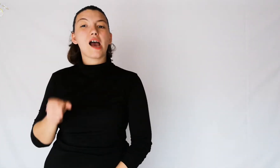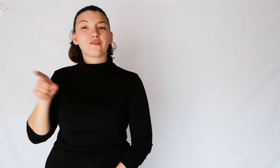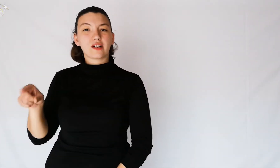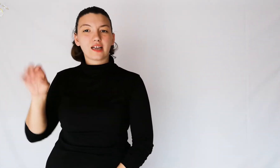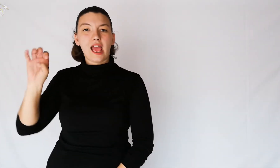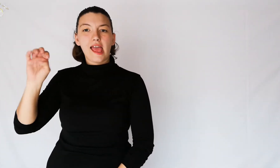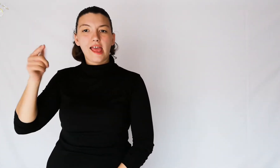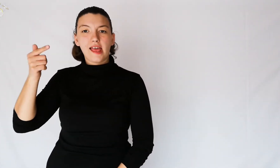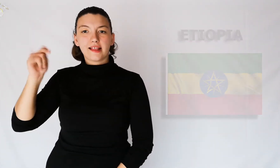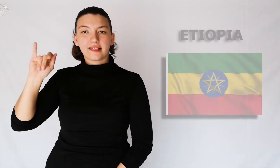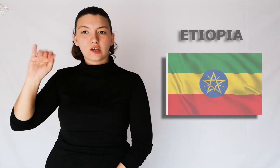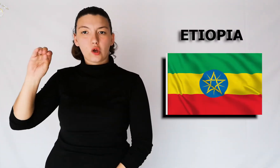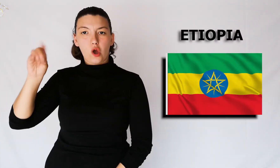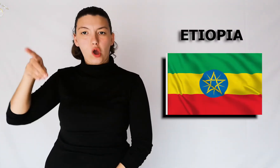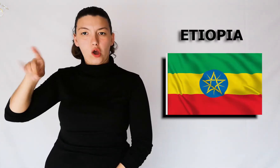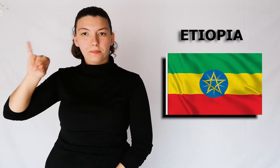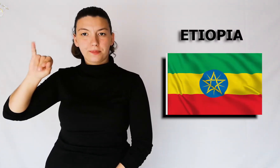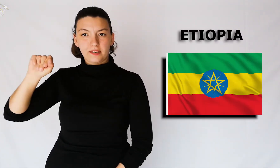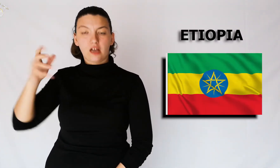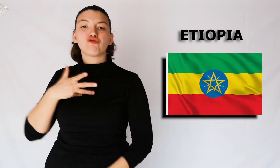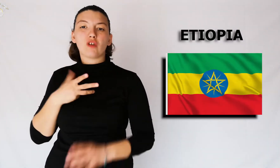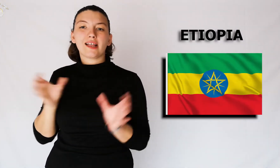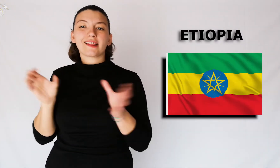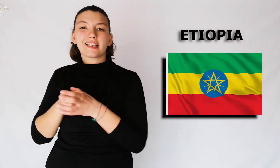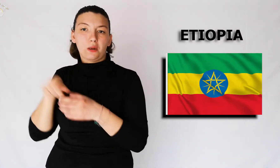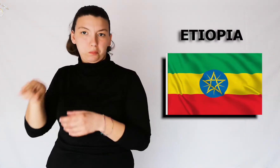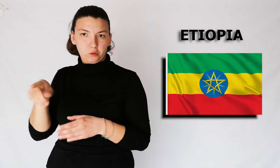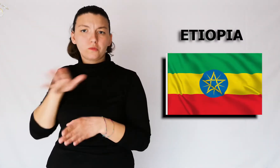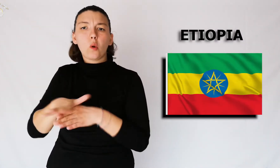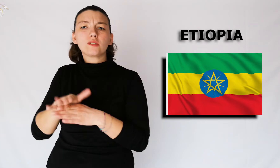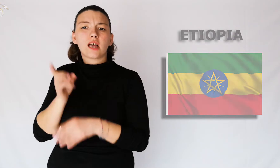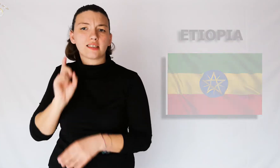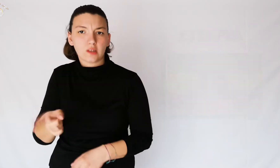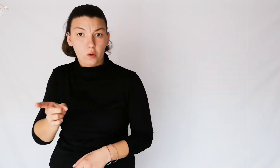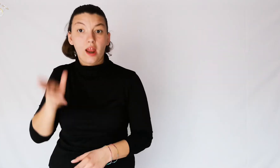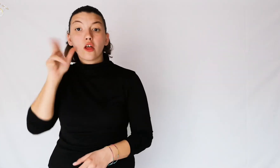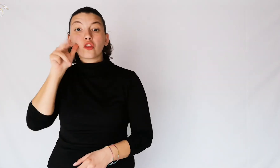In Ethiopia, Africa, there is the custom of a tribe